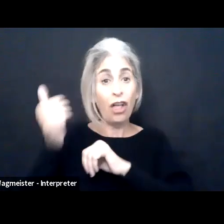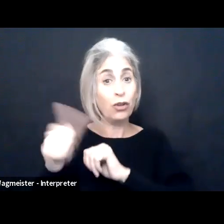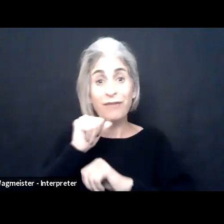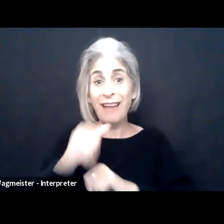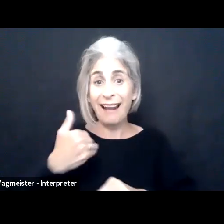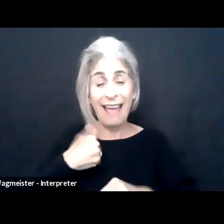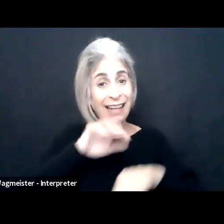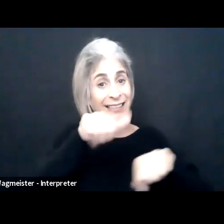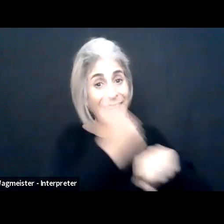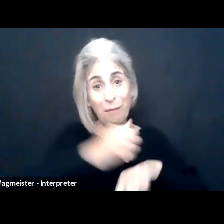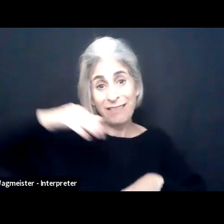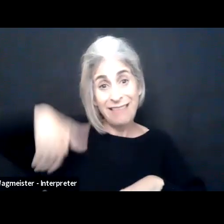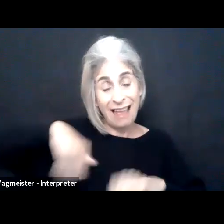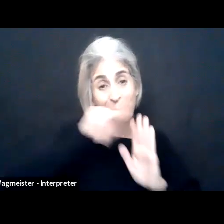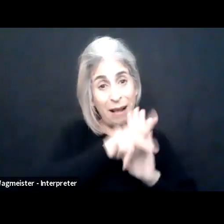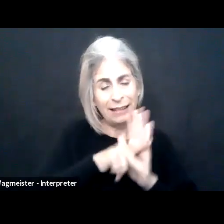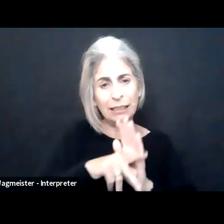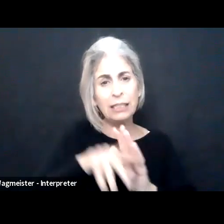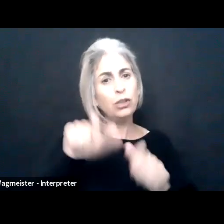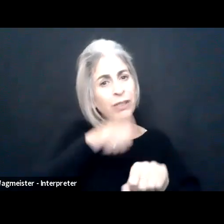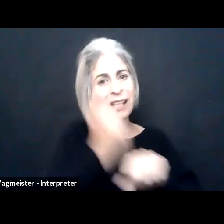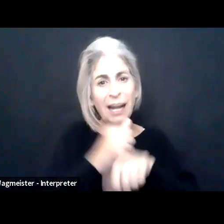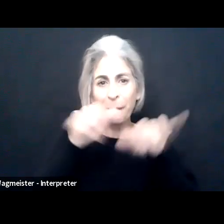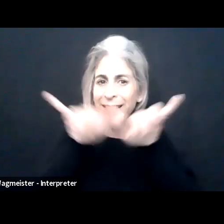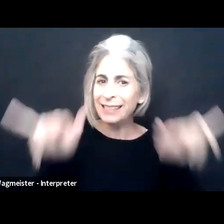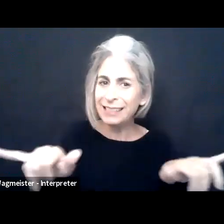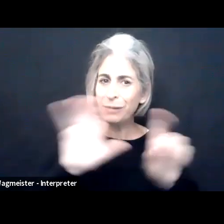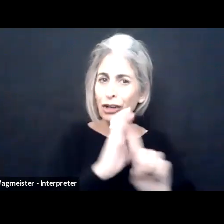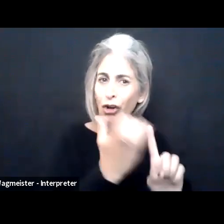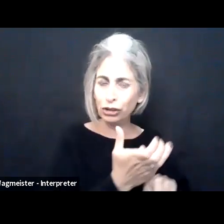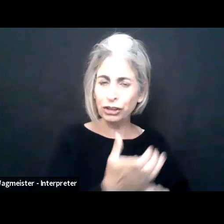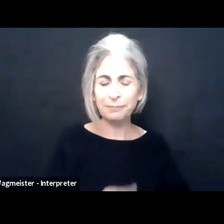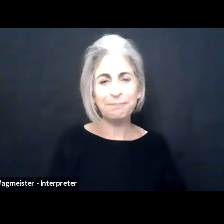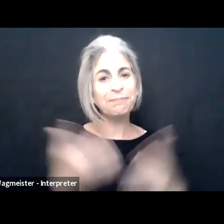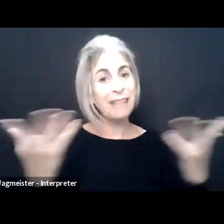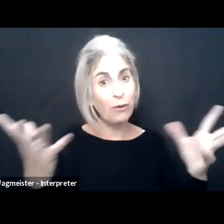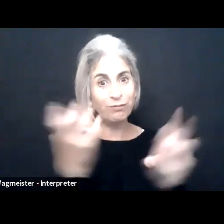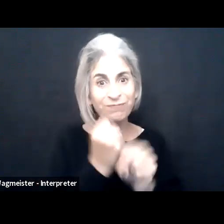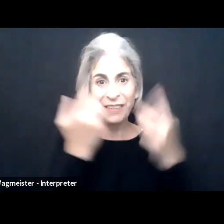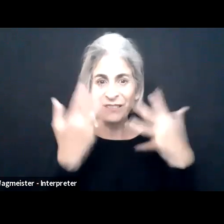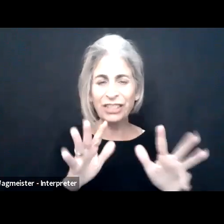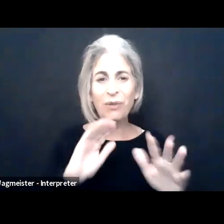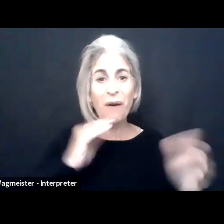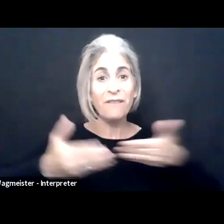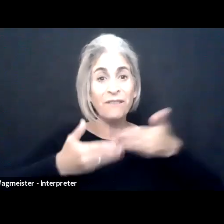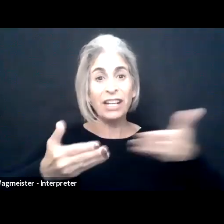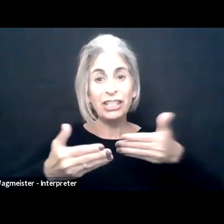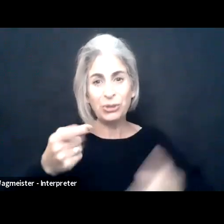better during the pandemic and will fare better probably coming out of the pandemic than those who didn't. those systems and cultures into place. So we really need to focus on getting